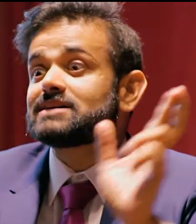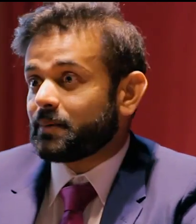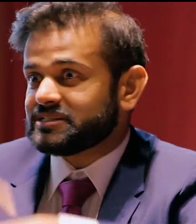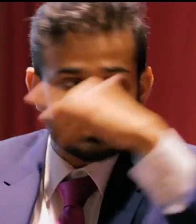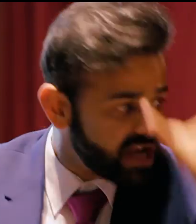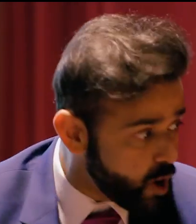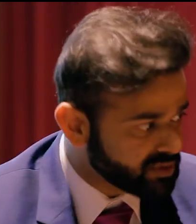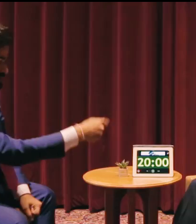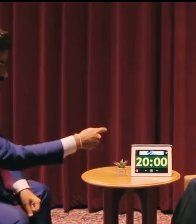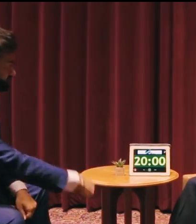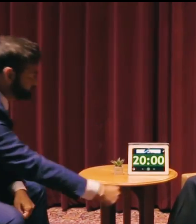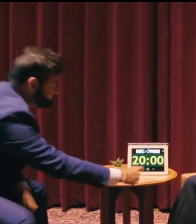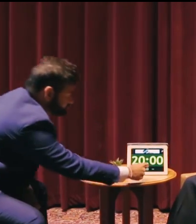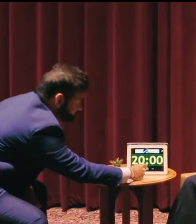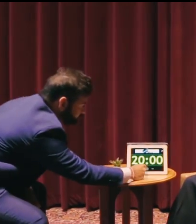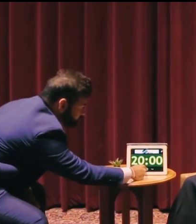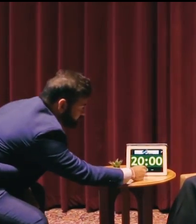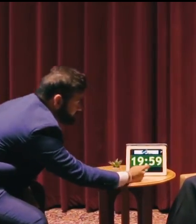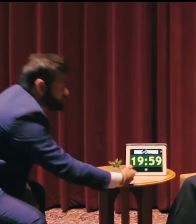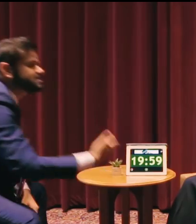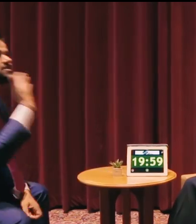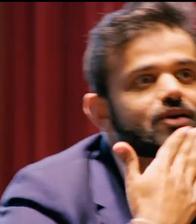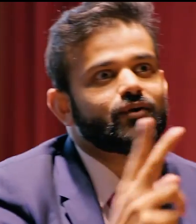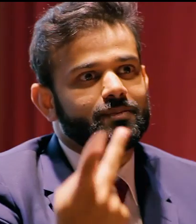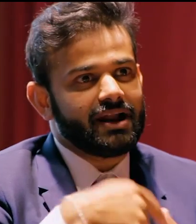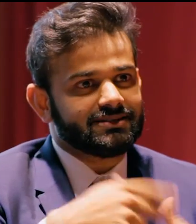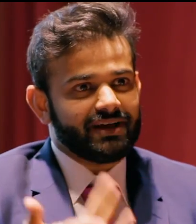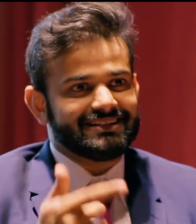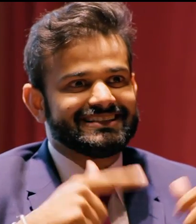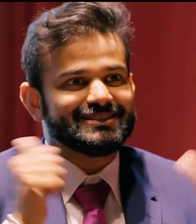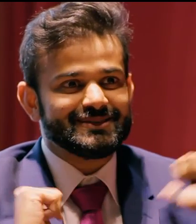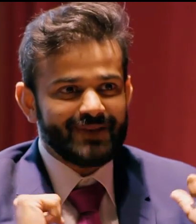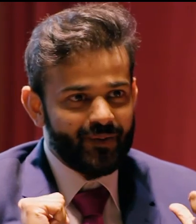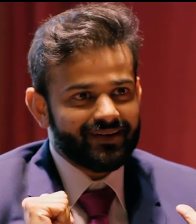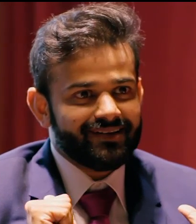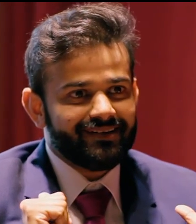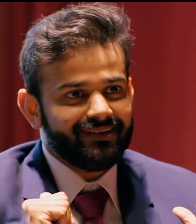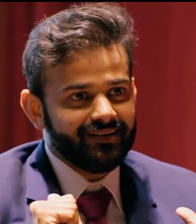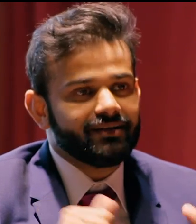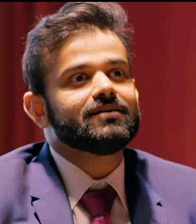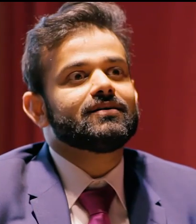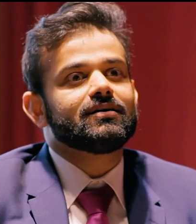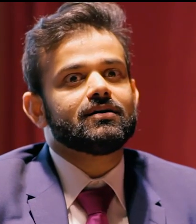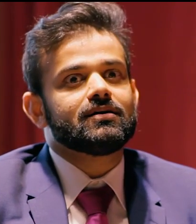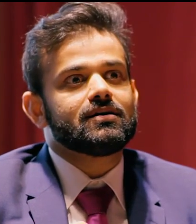So we've only got 20 minutes and time starts now. Thank you for joining us for the show.